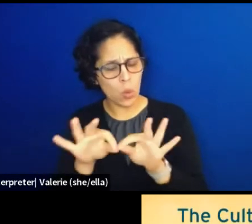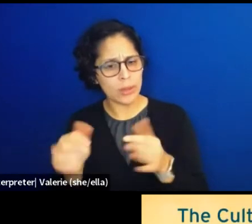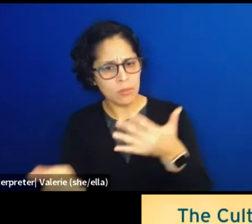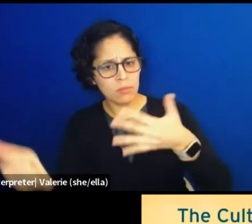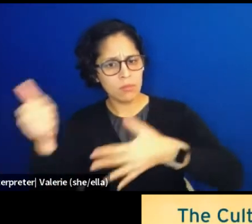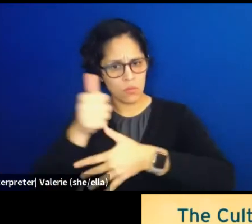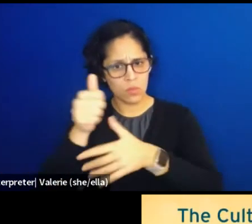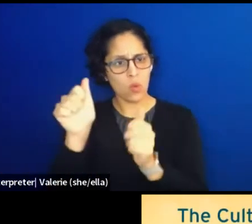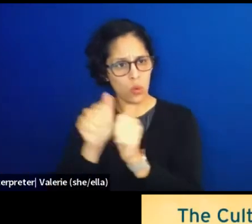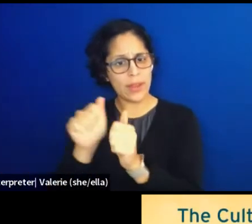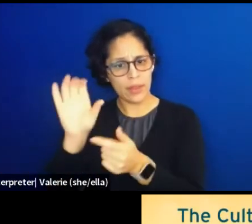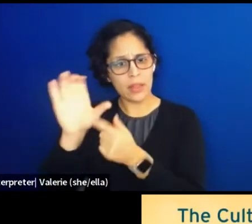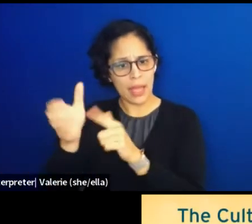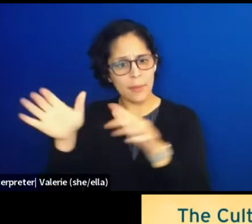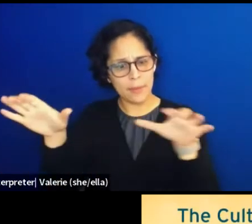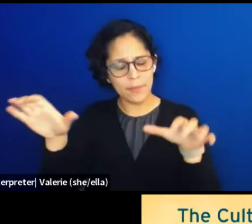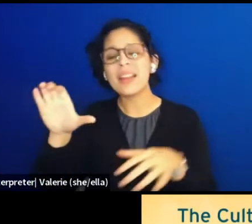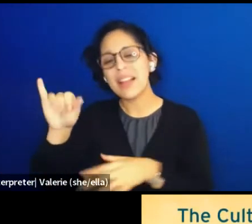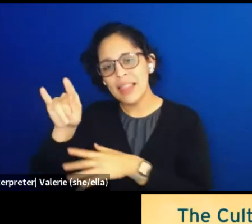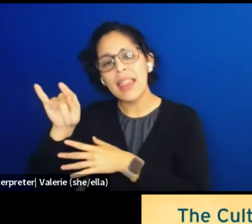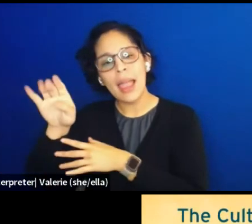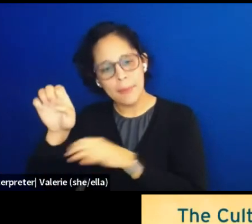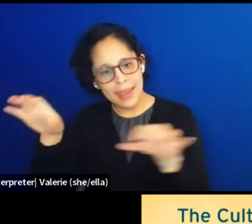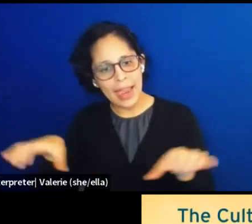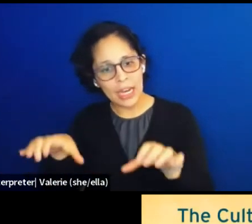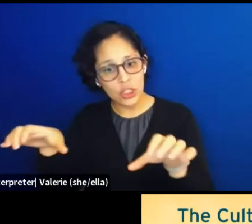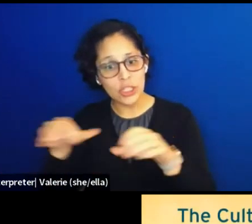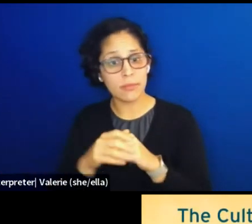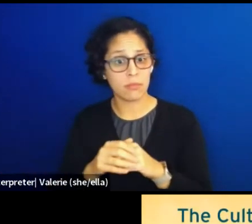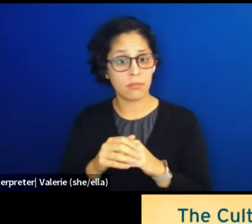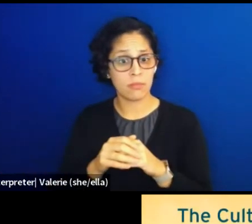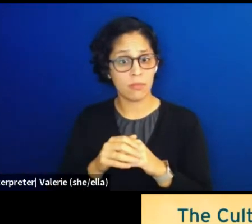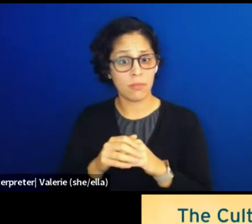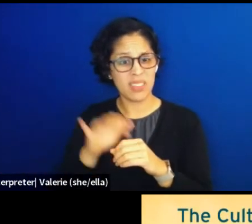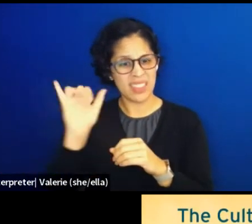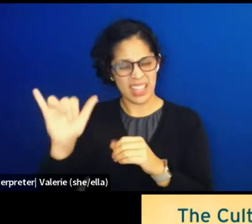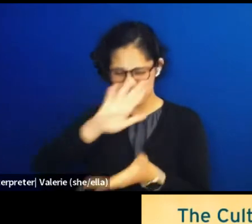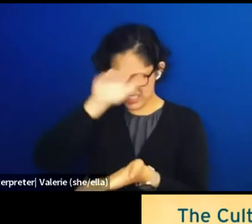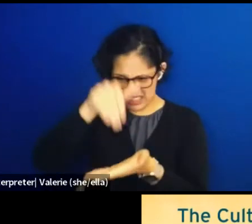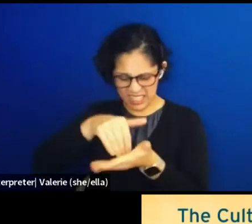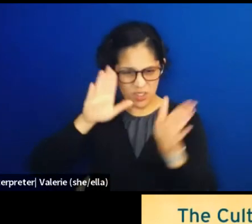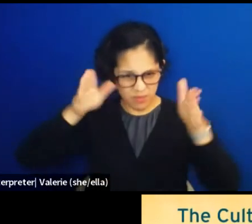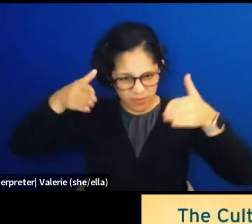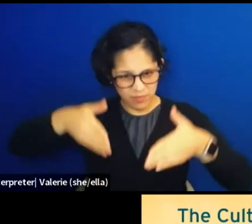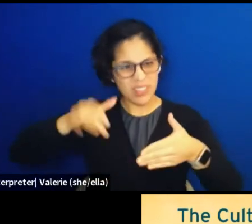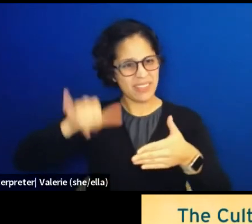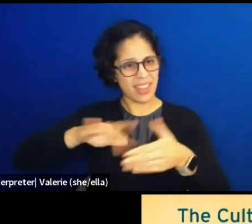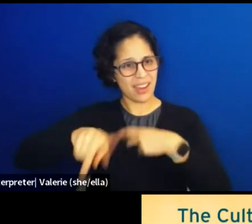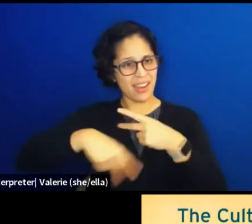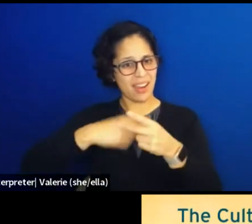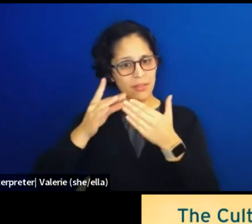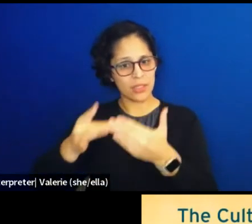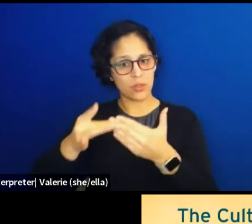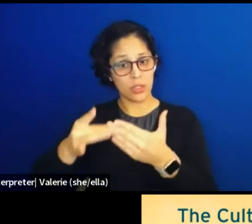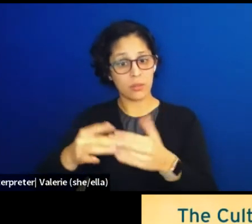of that leadership. And if it's true that we ourselves are culture makers, what then becomes possible?